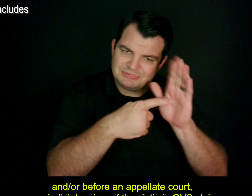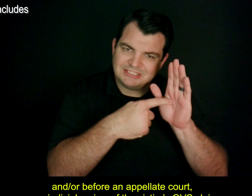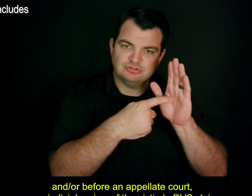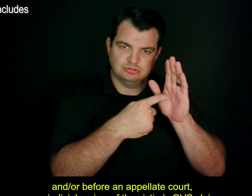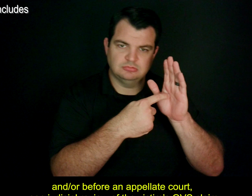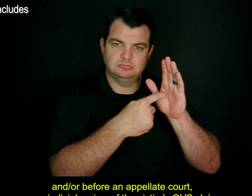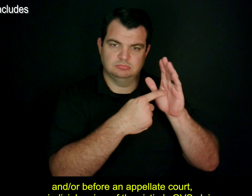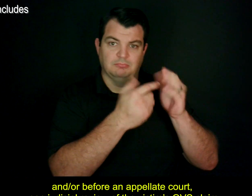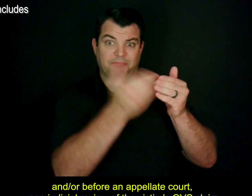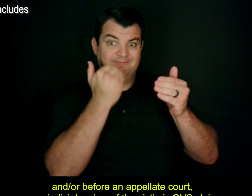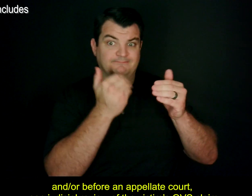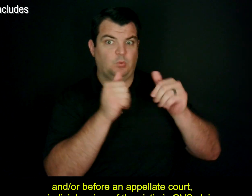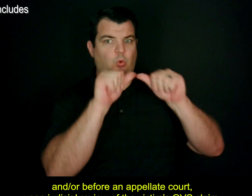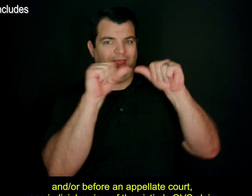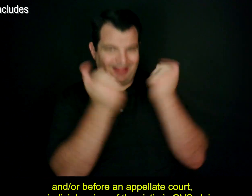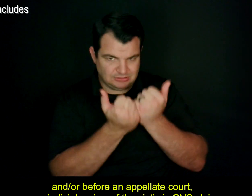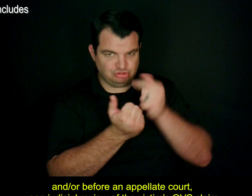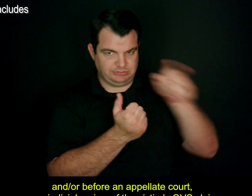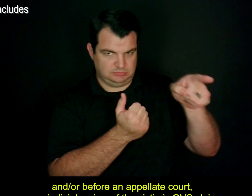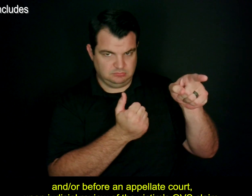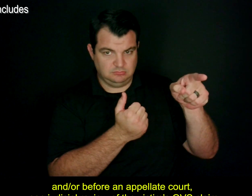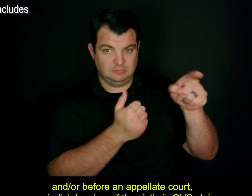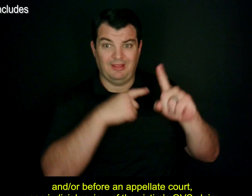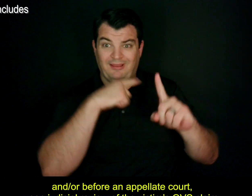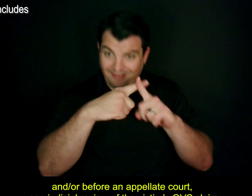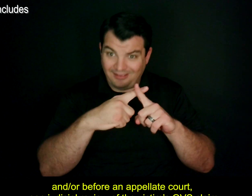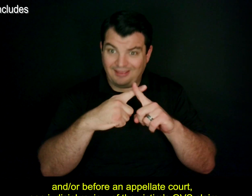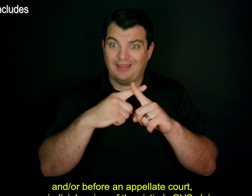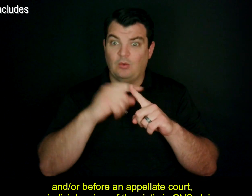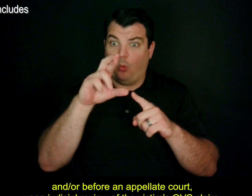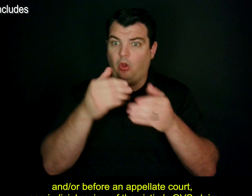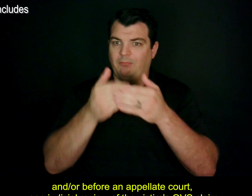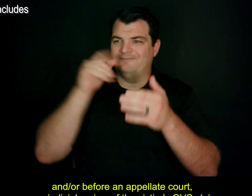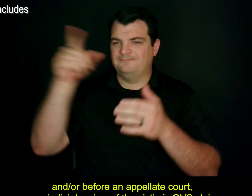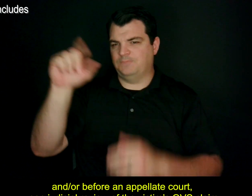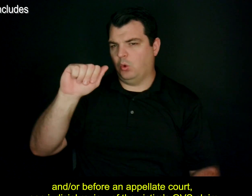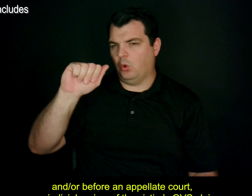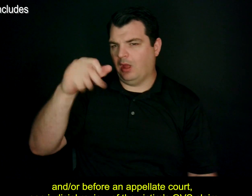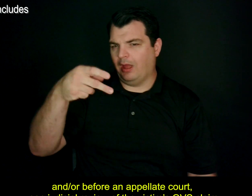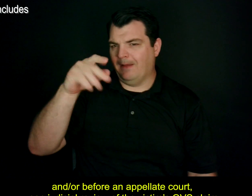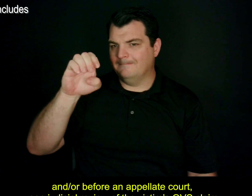and/or before an appellate court, upon judicial review of the victim’s OVS claim.